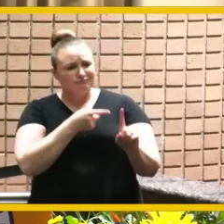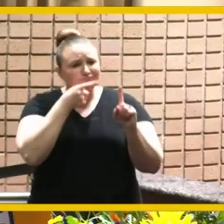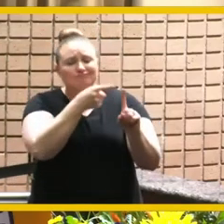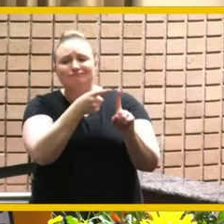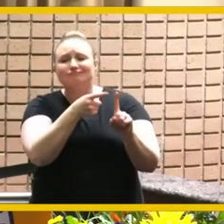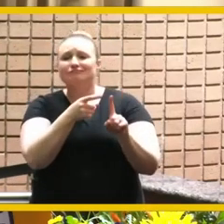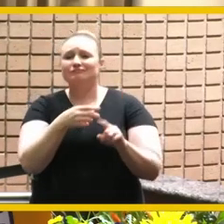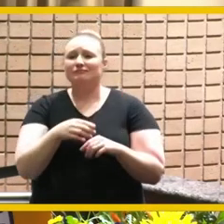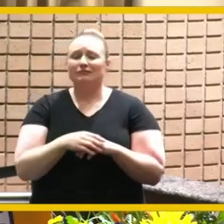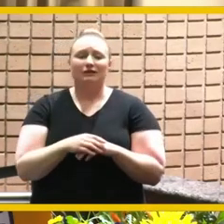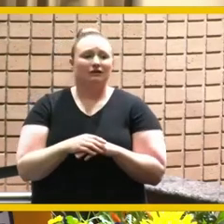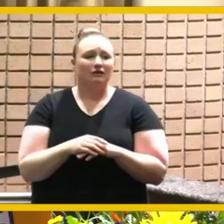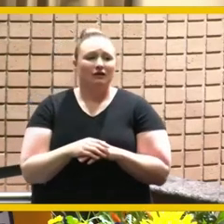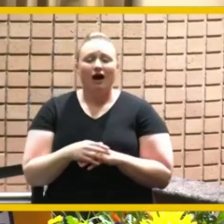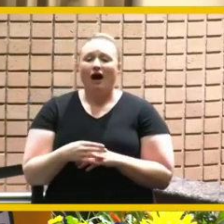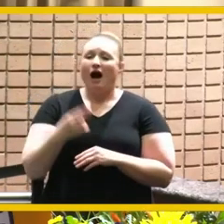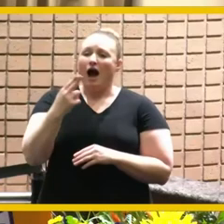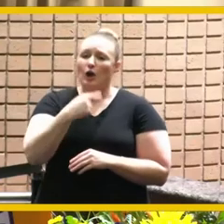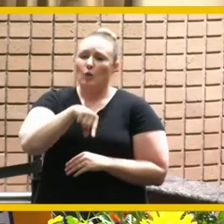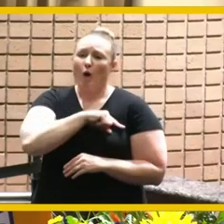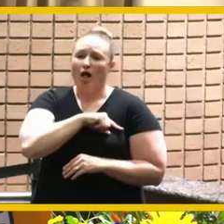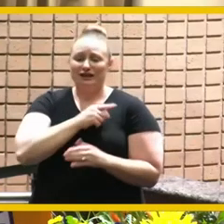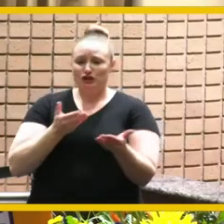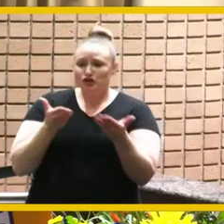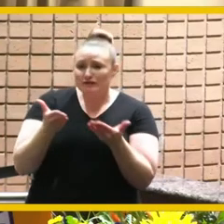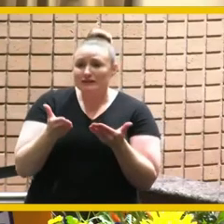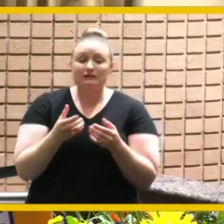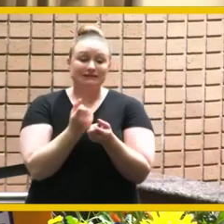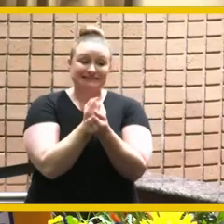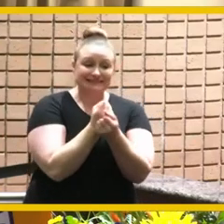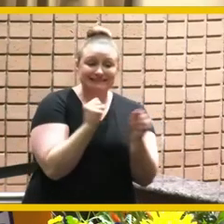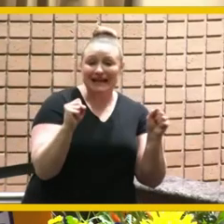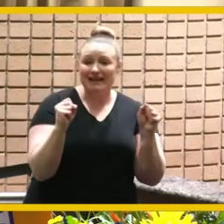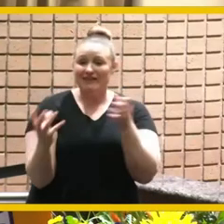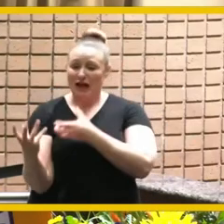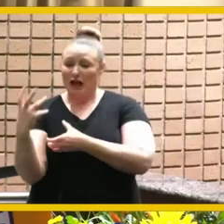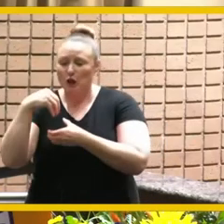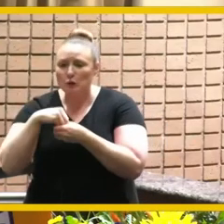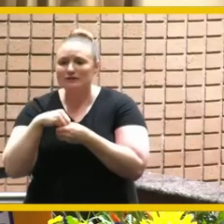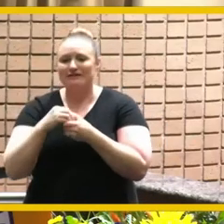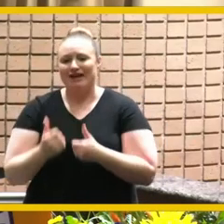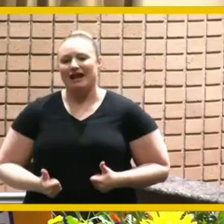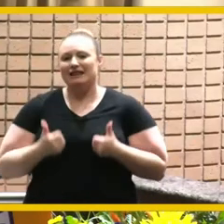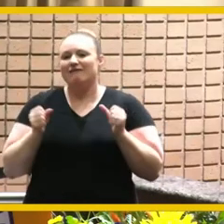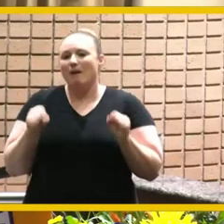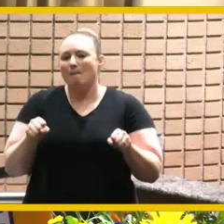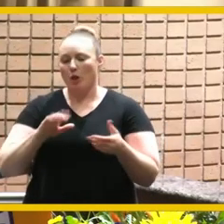municipal services to ensure a safe inclusive and livable community and again i think i think